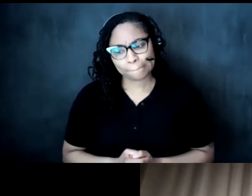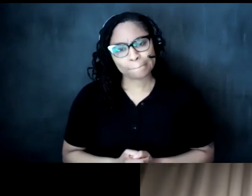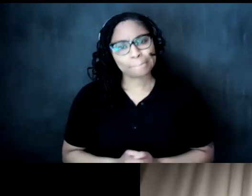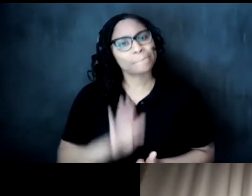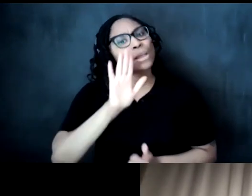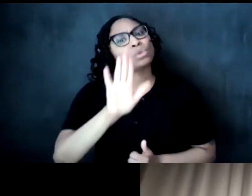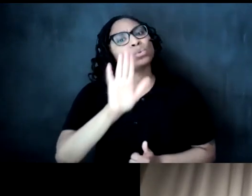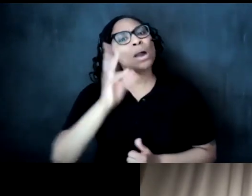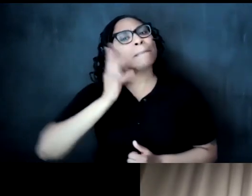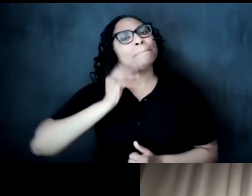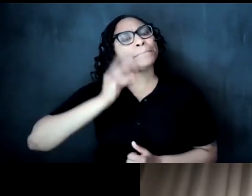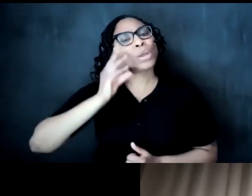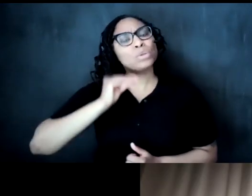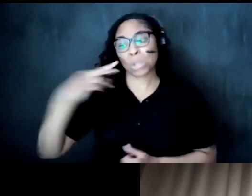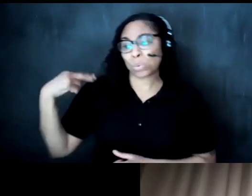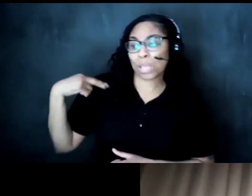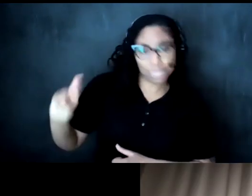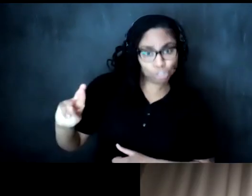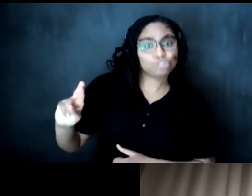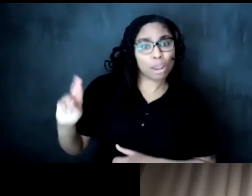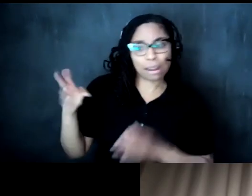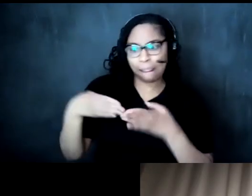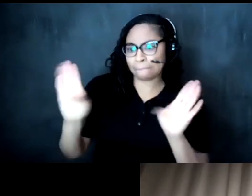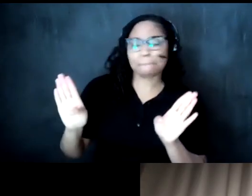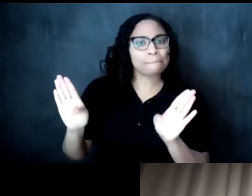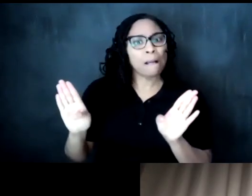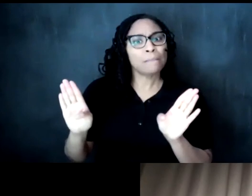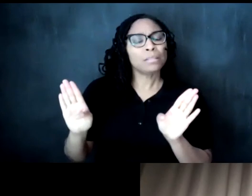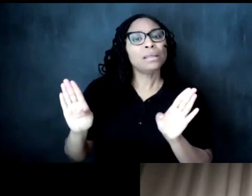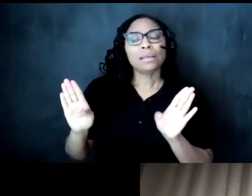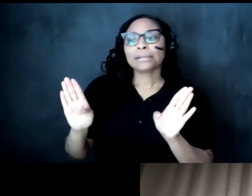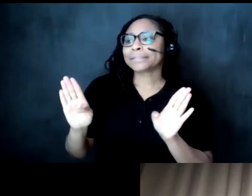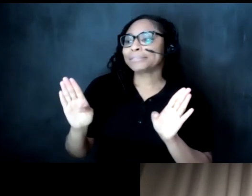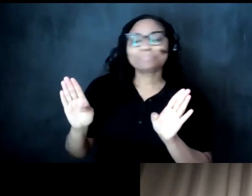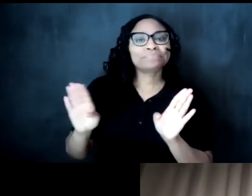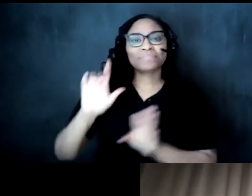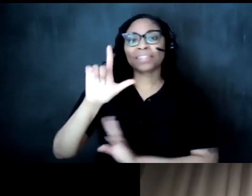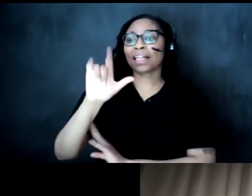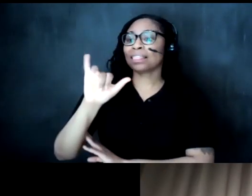um as a religion and public life fellow at harvard um and you know us just as you discussed you know